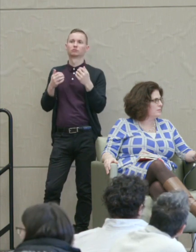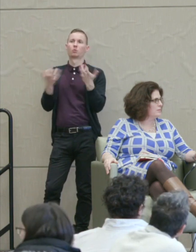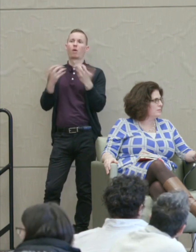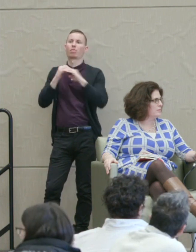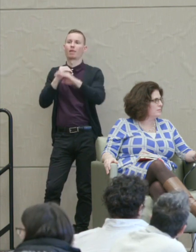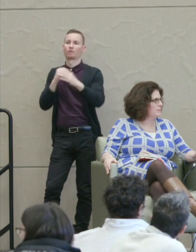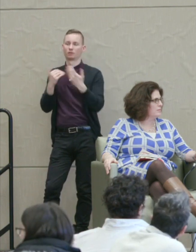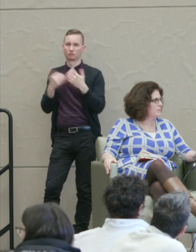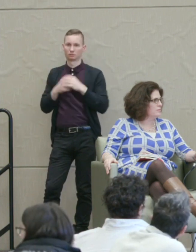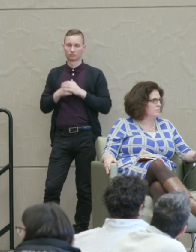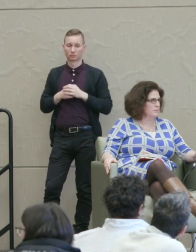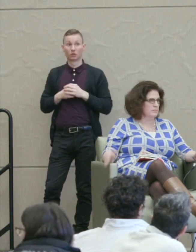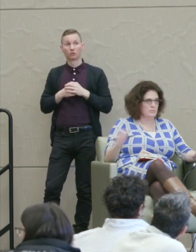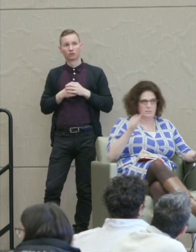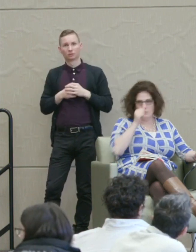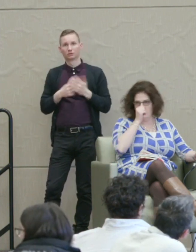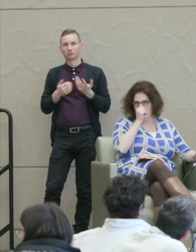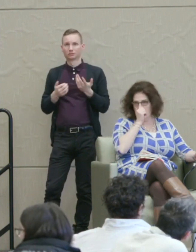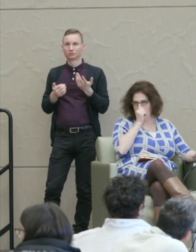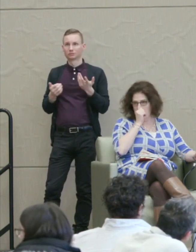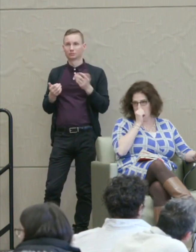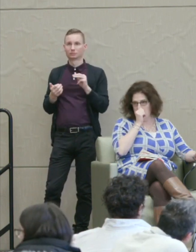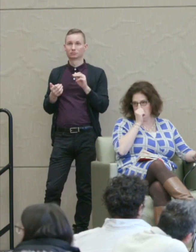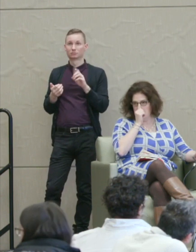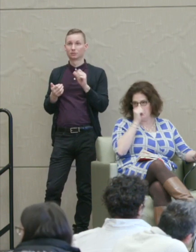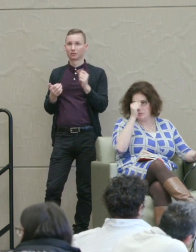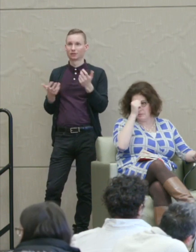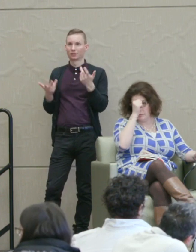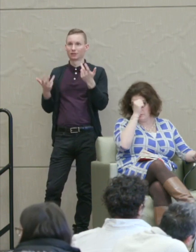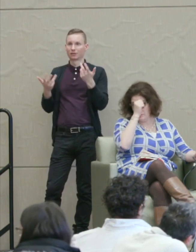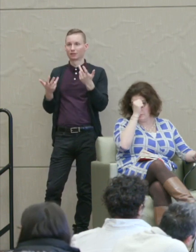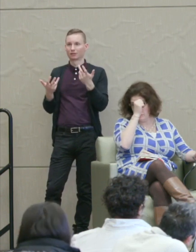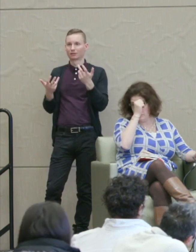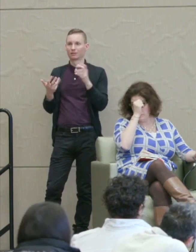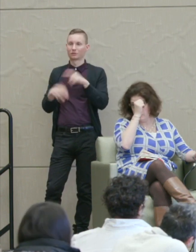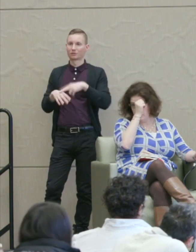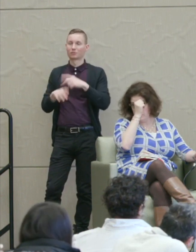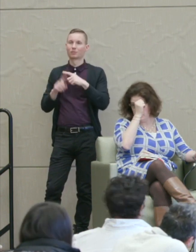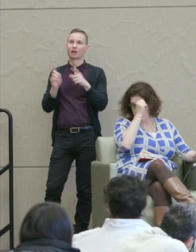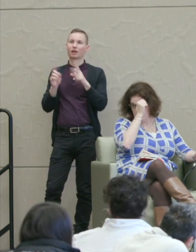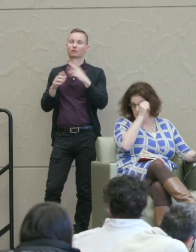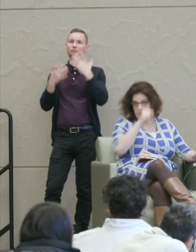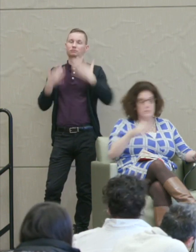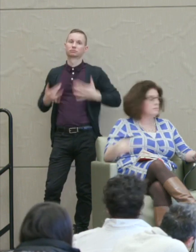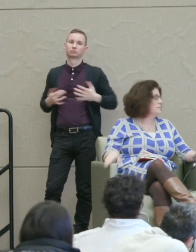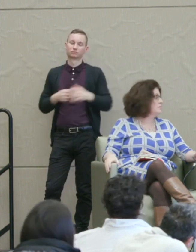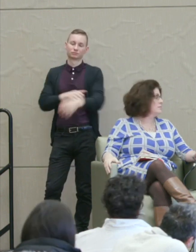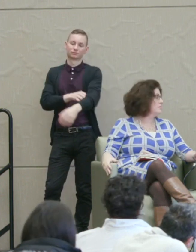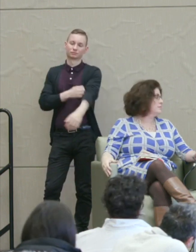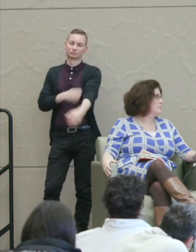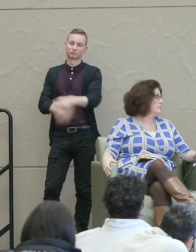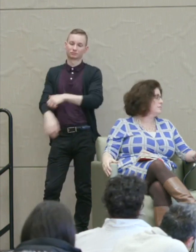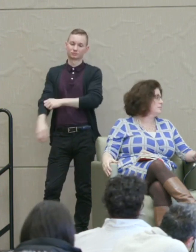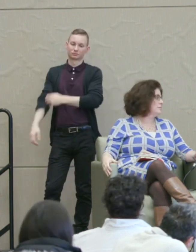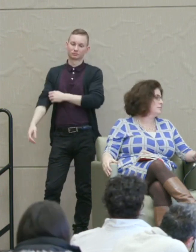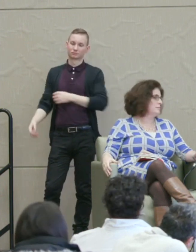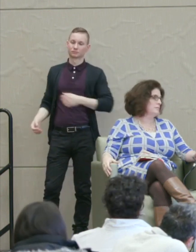Martha Nussbaum: Well, there's media and media of course, unfortunately even the fairly responsible